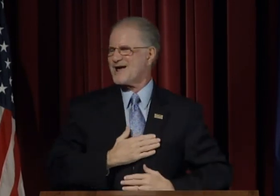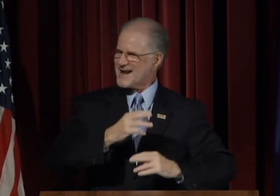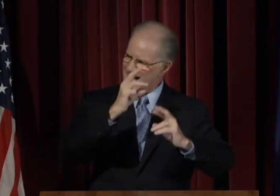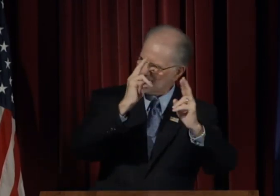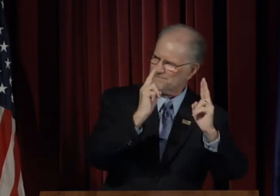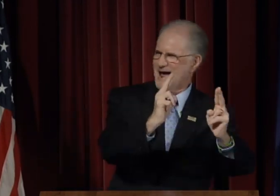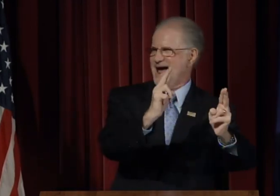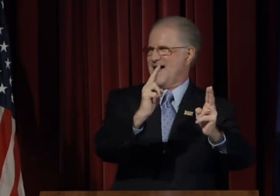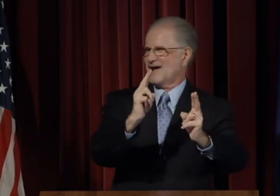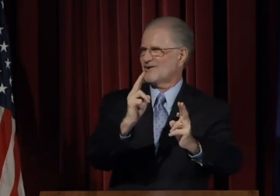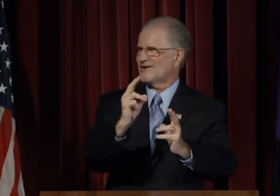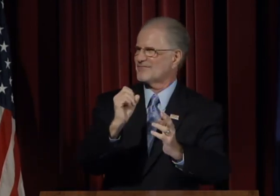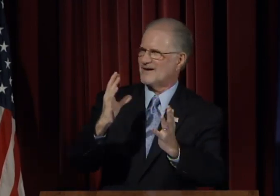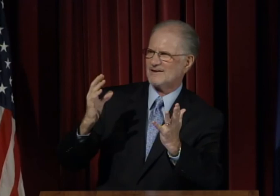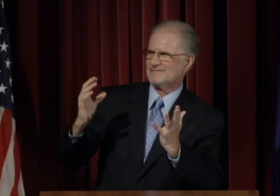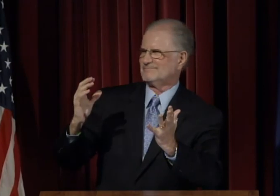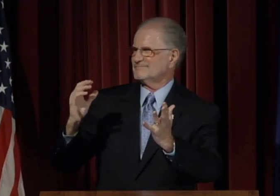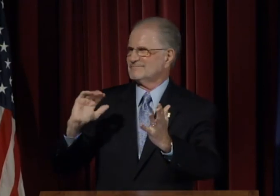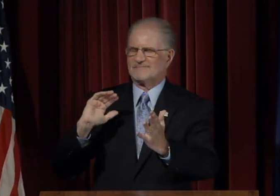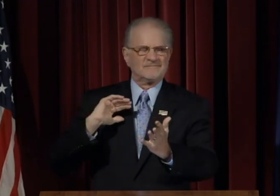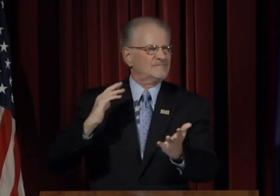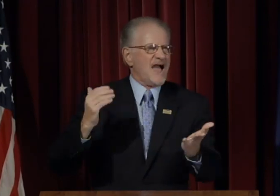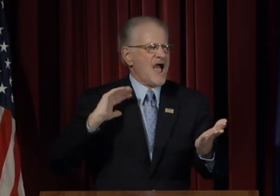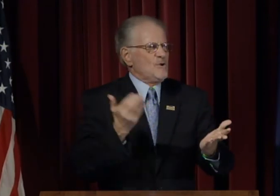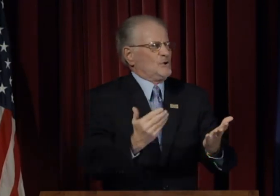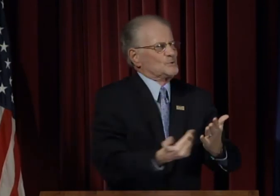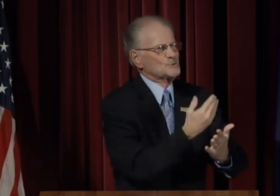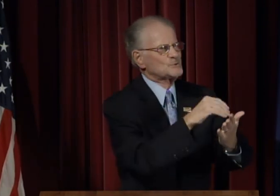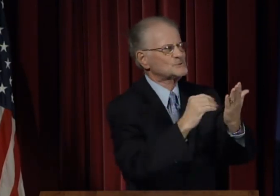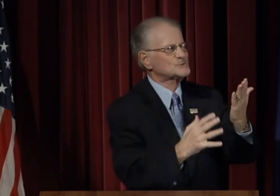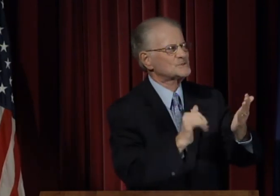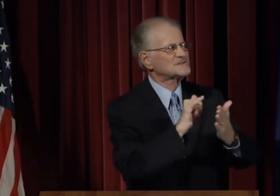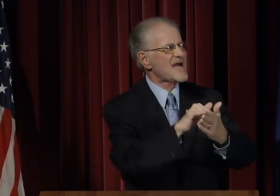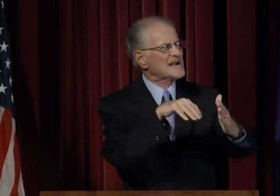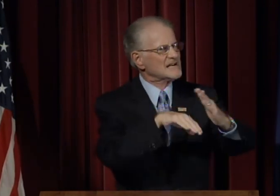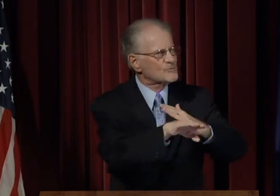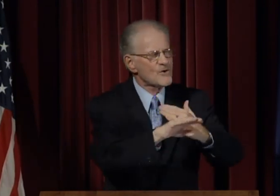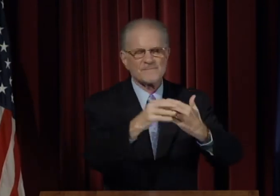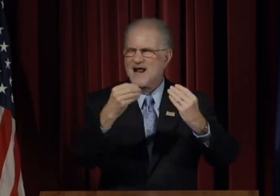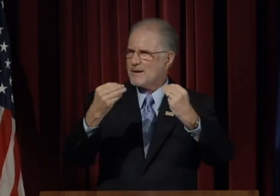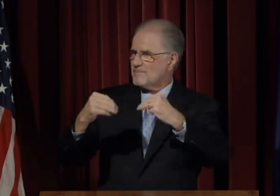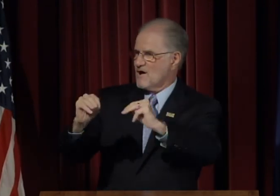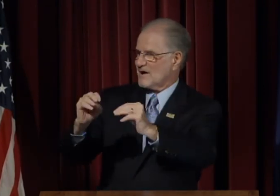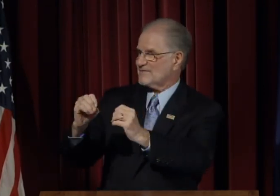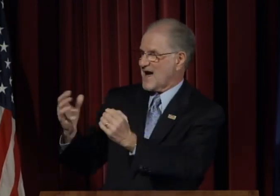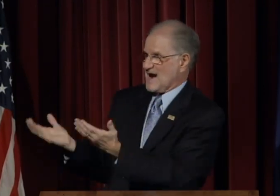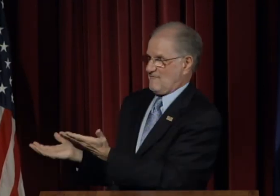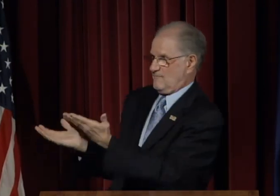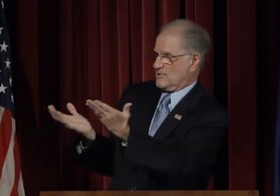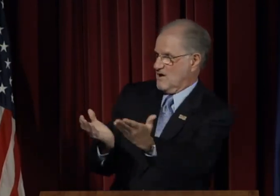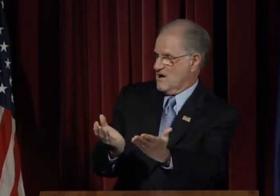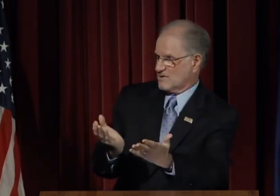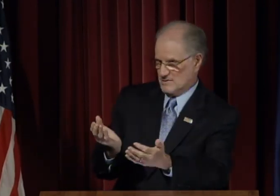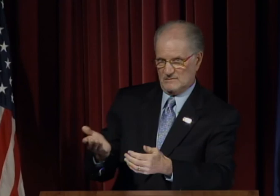Admire with me the marvelous talent of our new students that enrollment